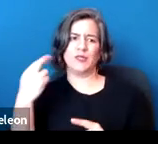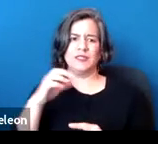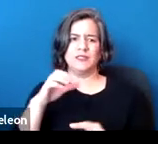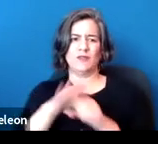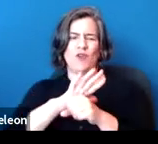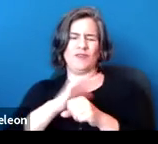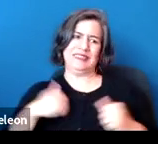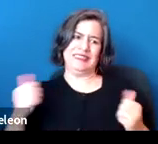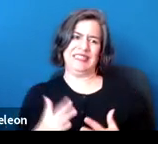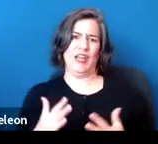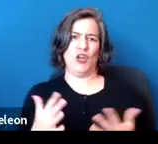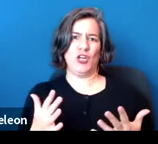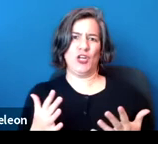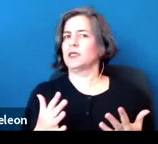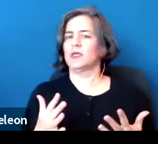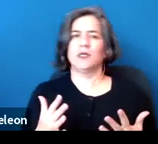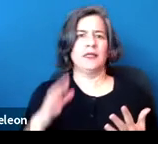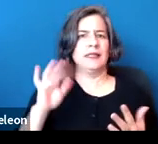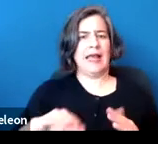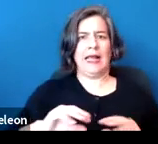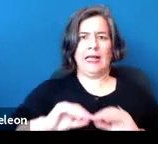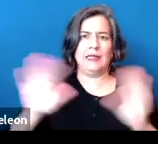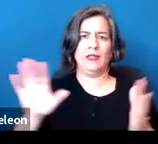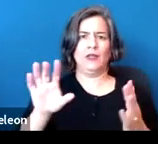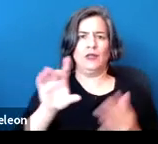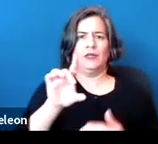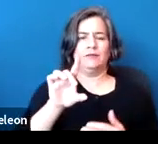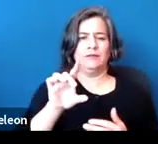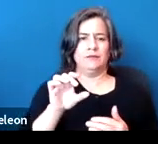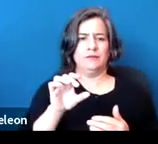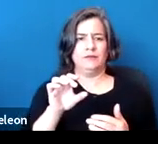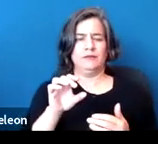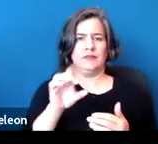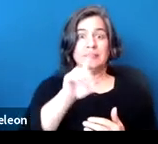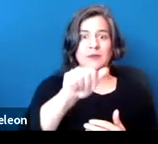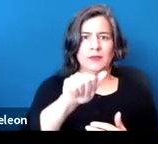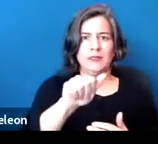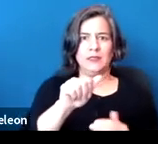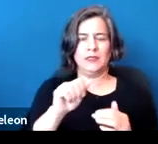That would be sort of a very distinct disability non-discrimination violation.